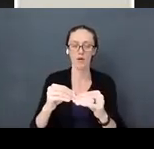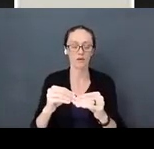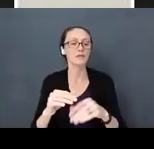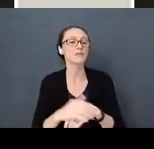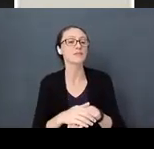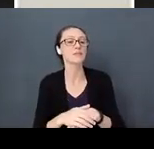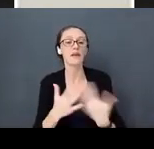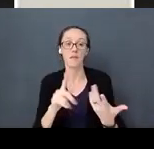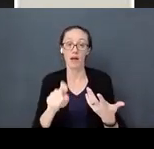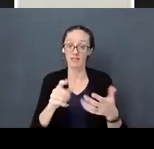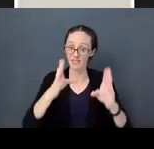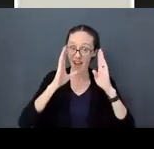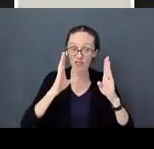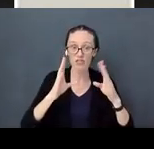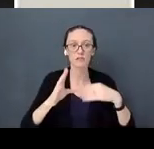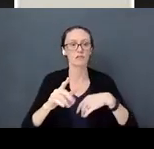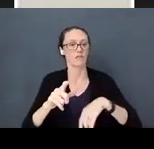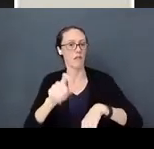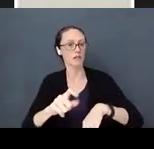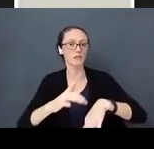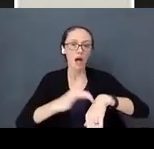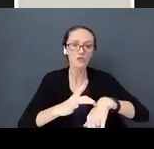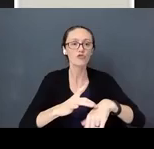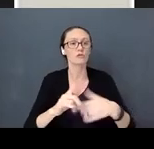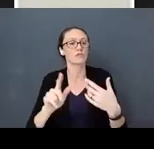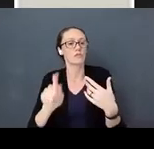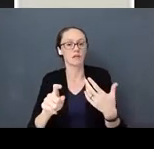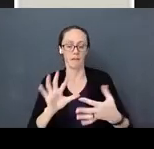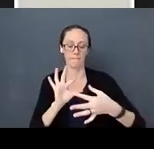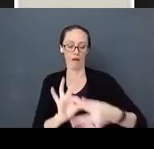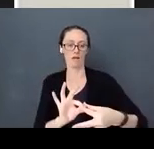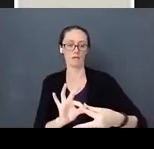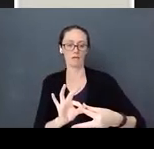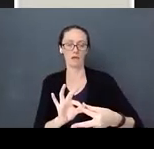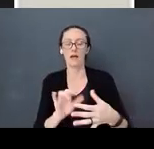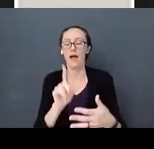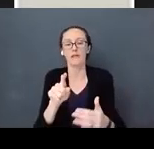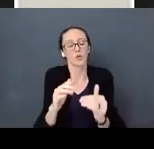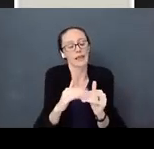people to touch, people to bond with especially with at least one caregiver. They need one